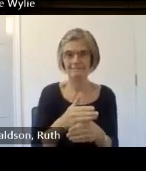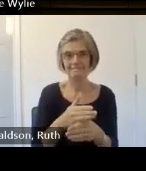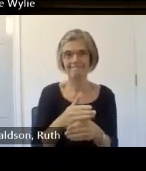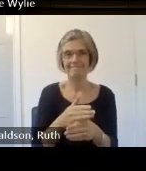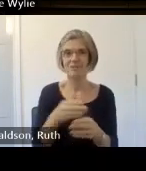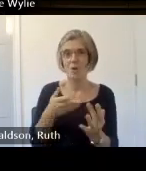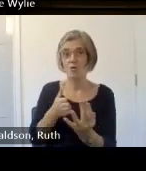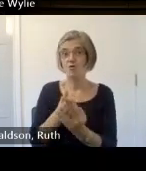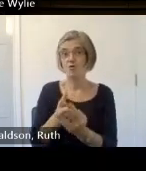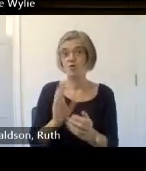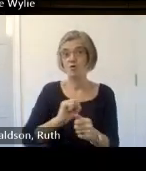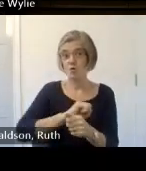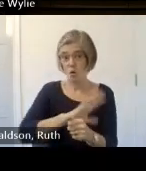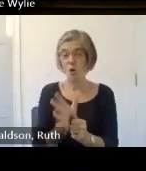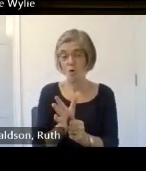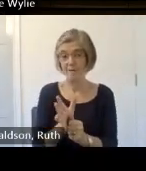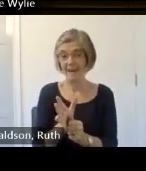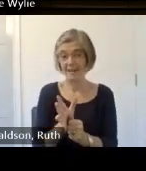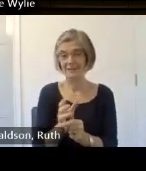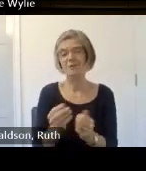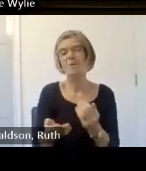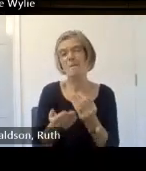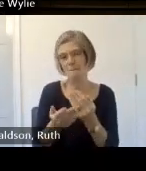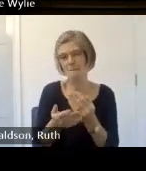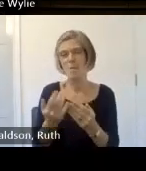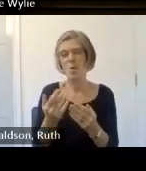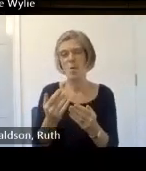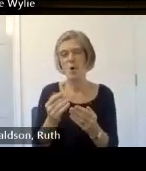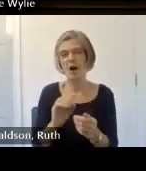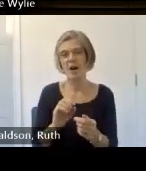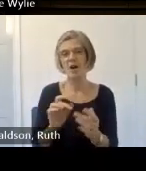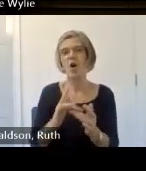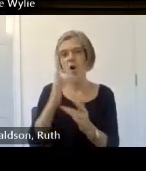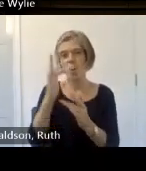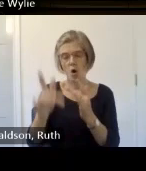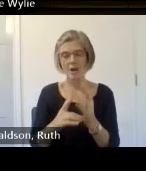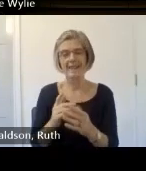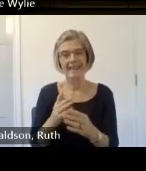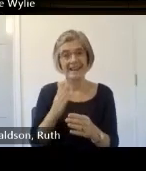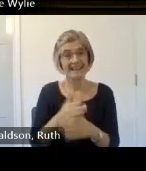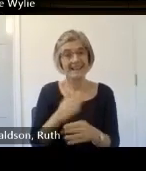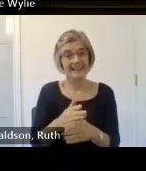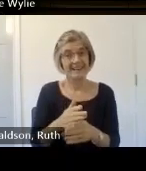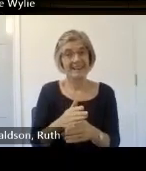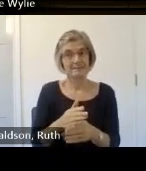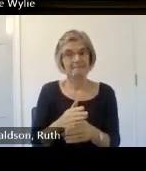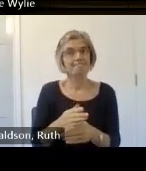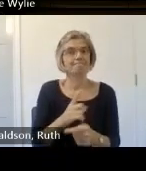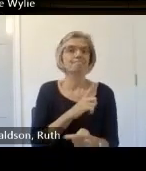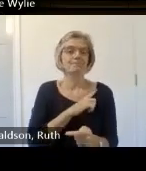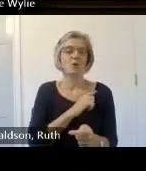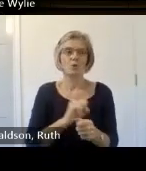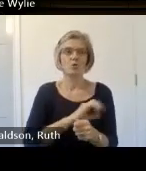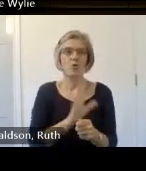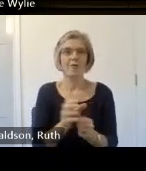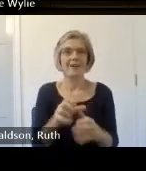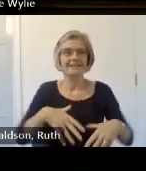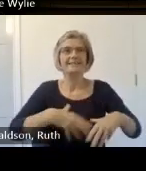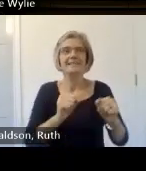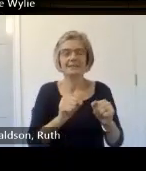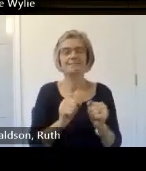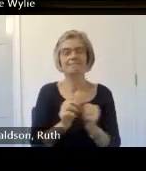so we probably had more online activity than we originally planned um but our most sort of Novel